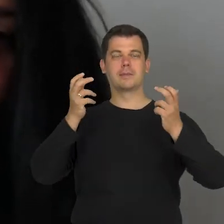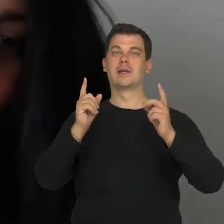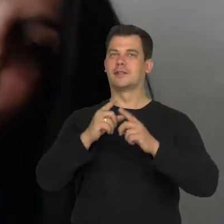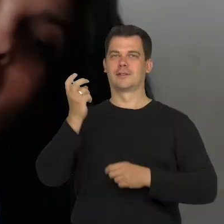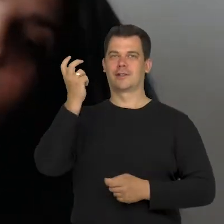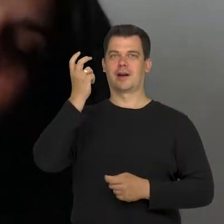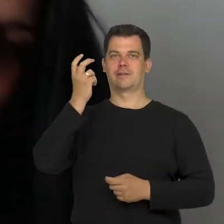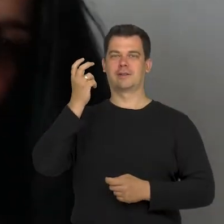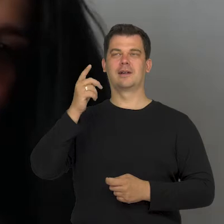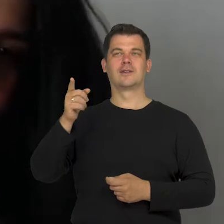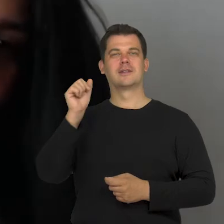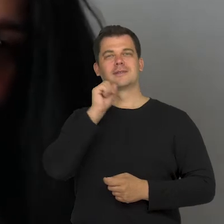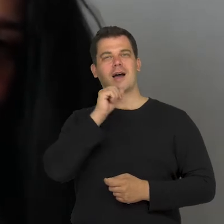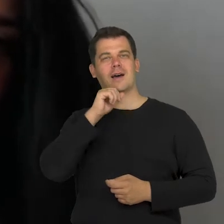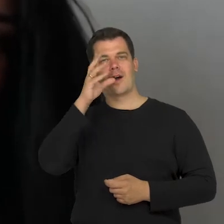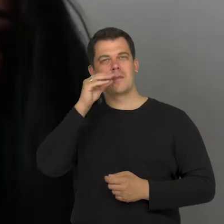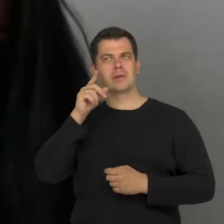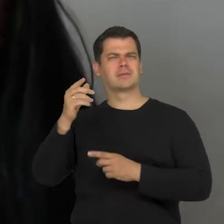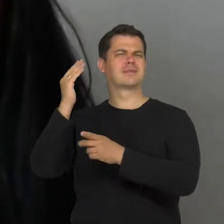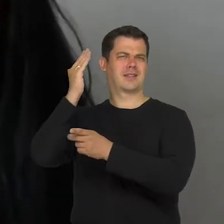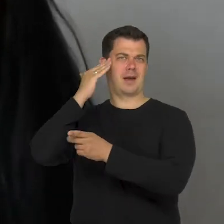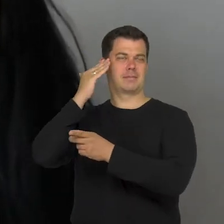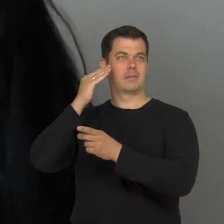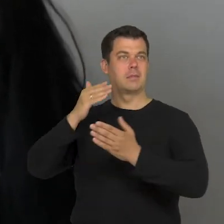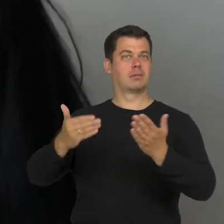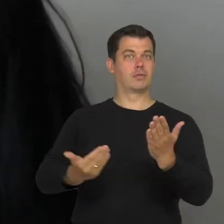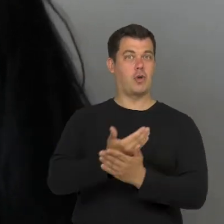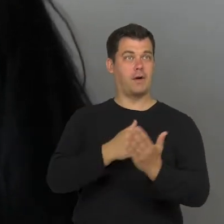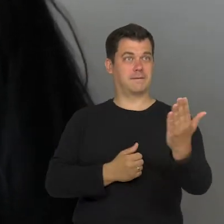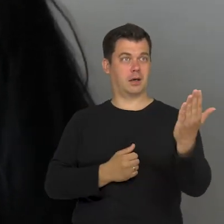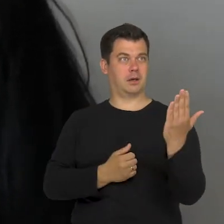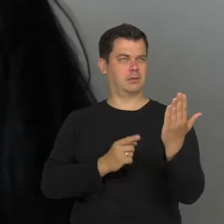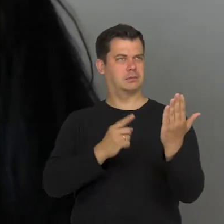between the old images which we know with new images, that are generated suddenly.